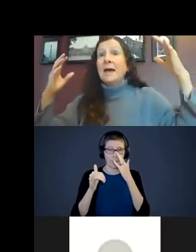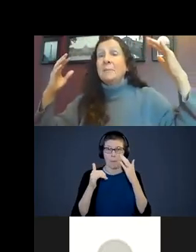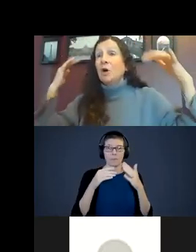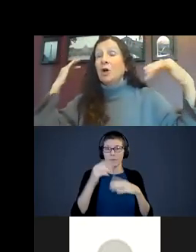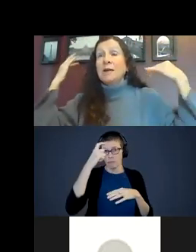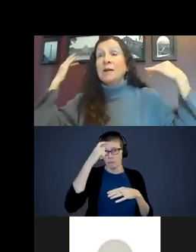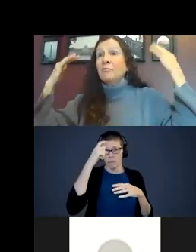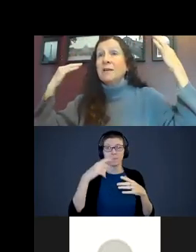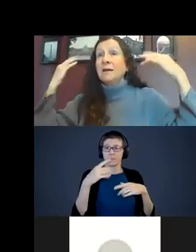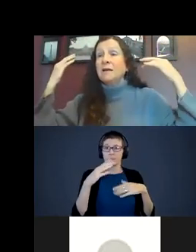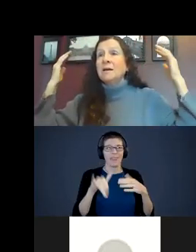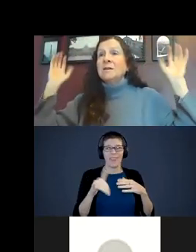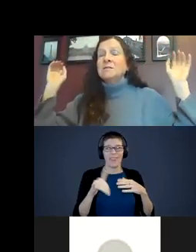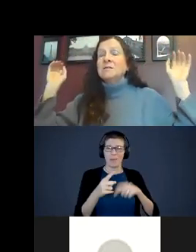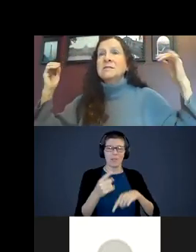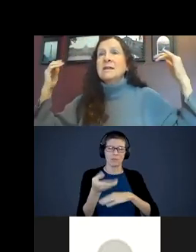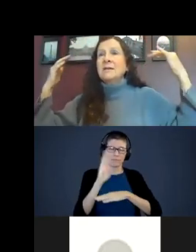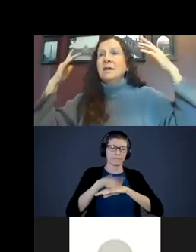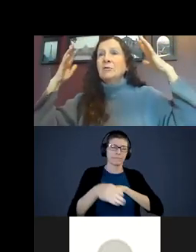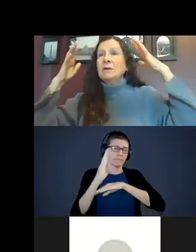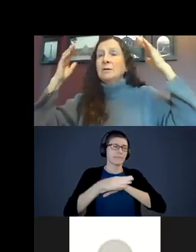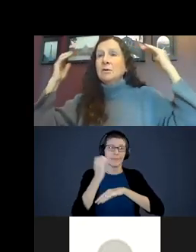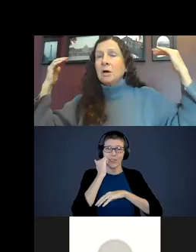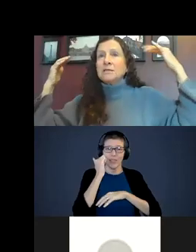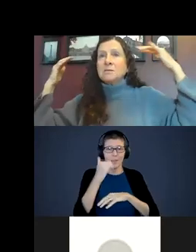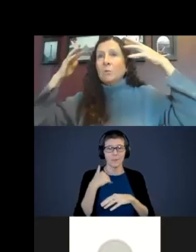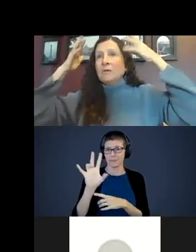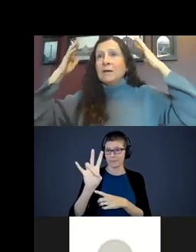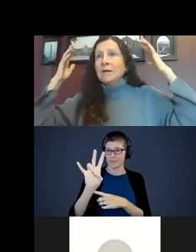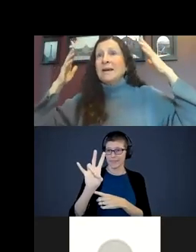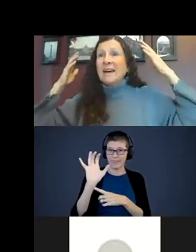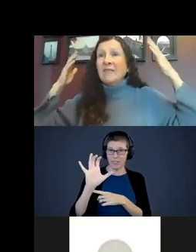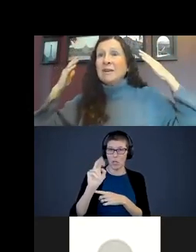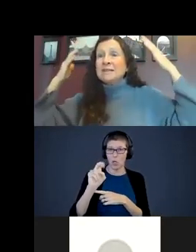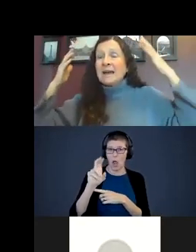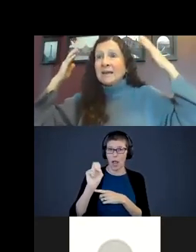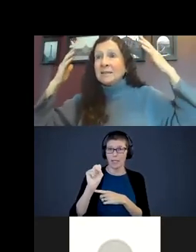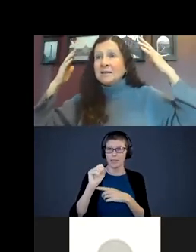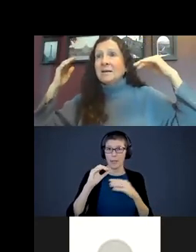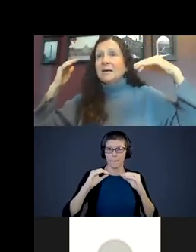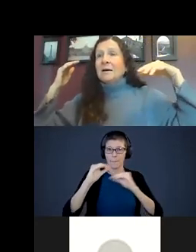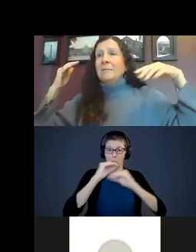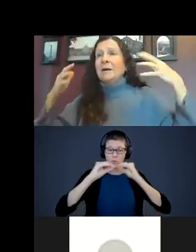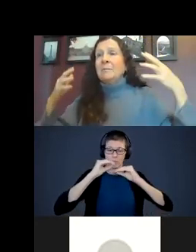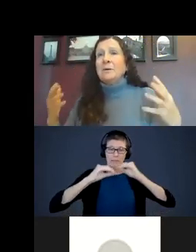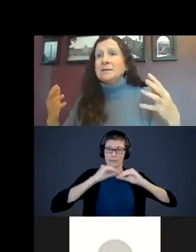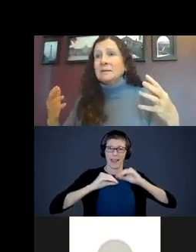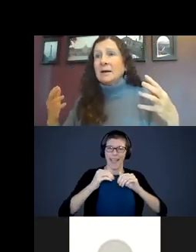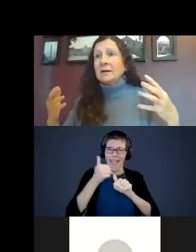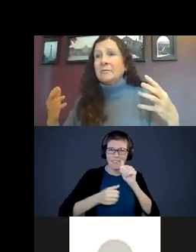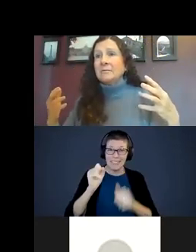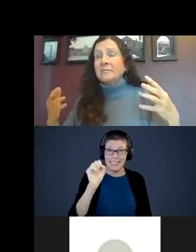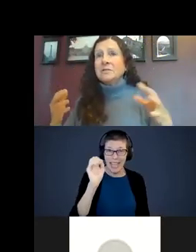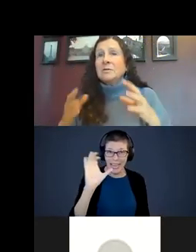happen all day, every day. There are 700 neurons moving every second that a baby is alive. So,